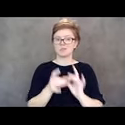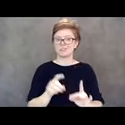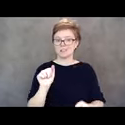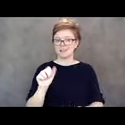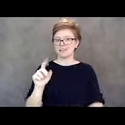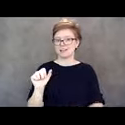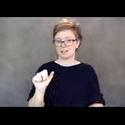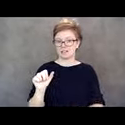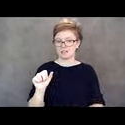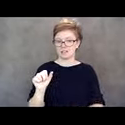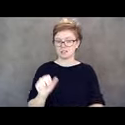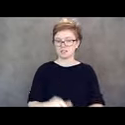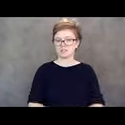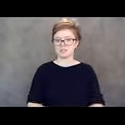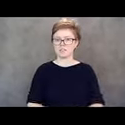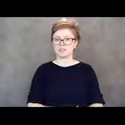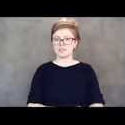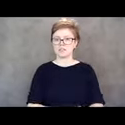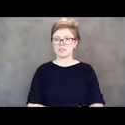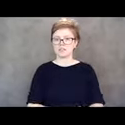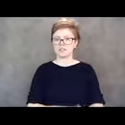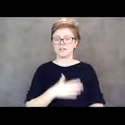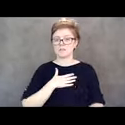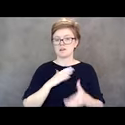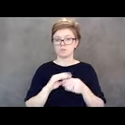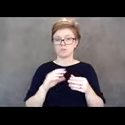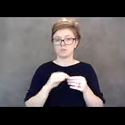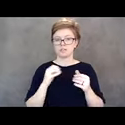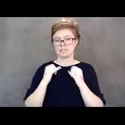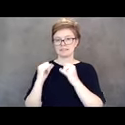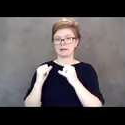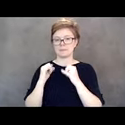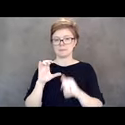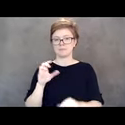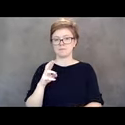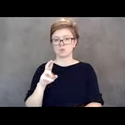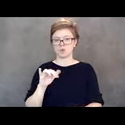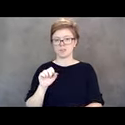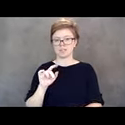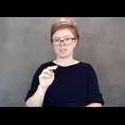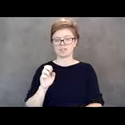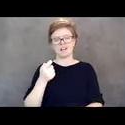My story is kind of similar to Christine, but different in a way. I was actually,